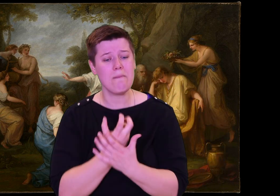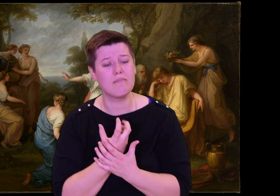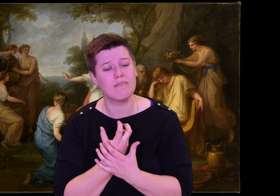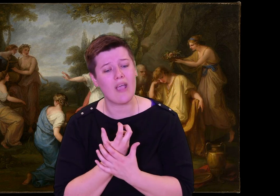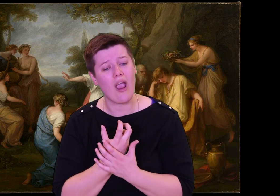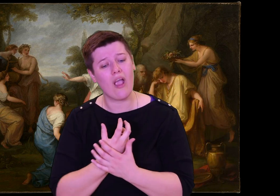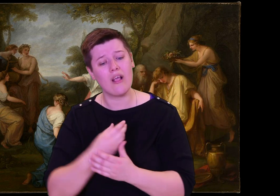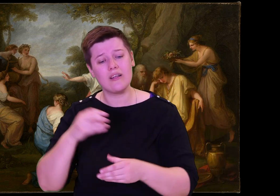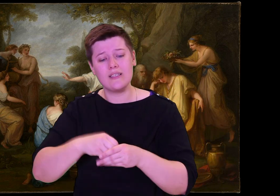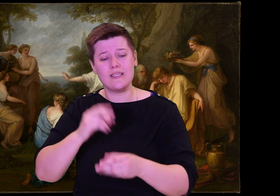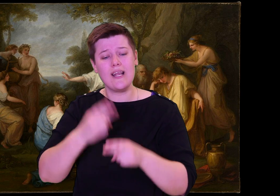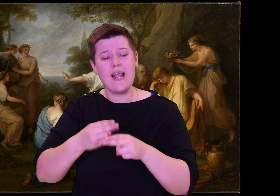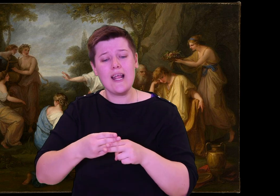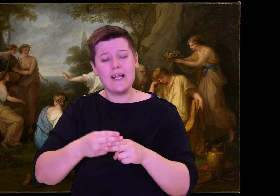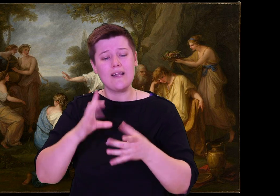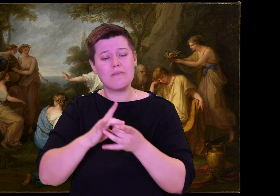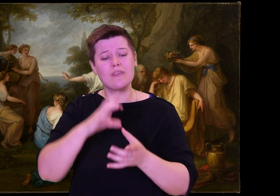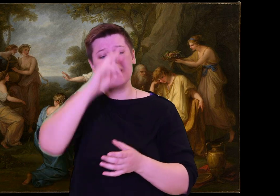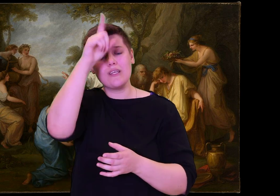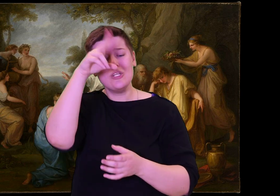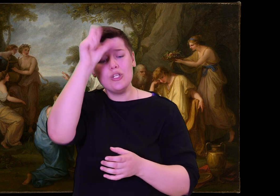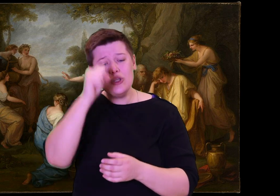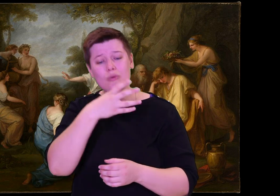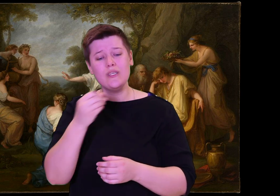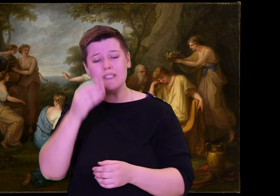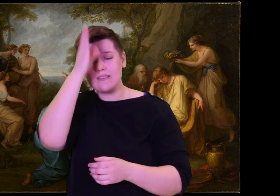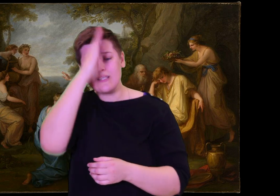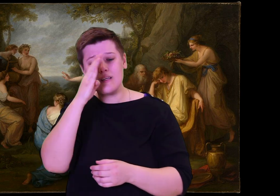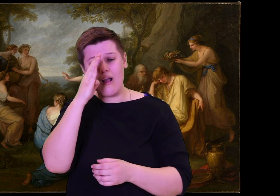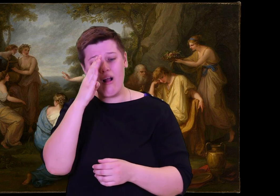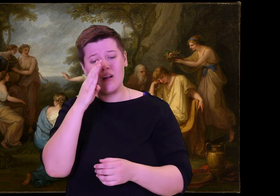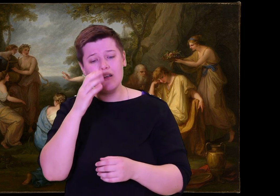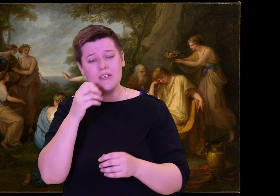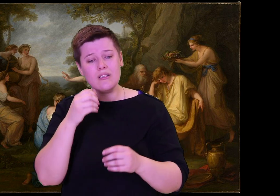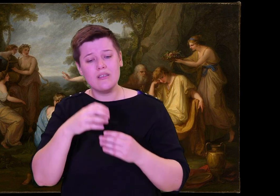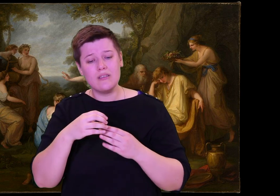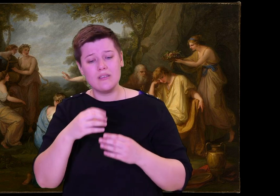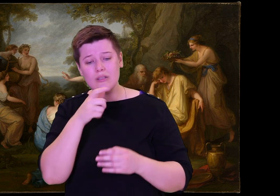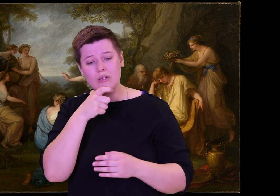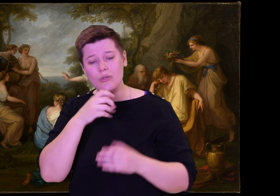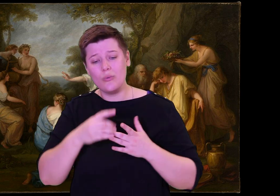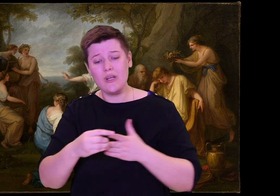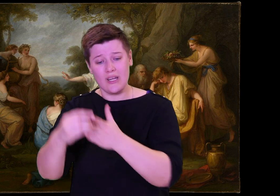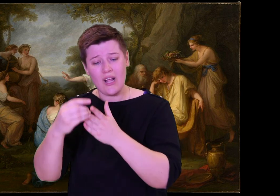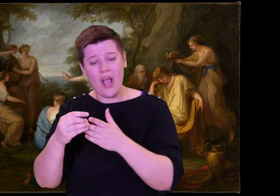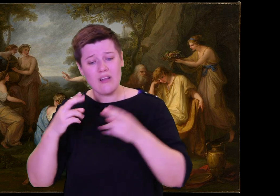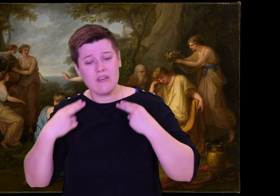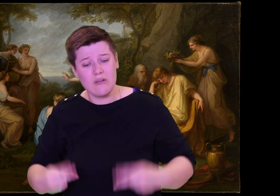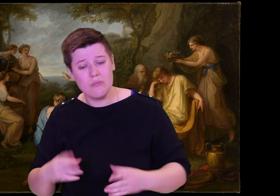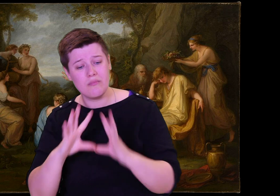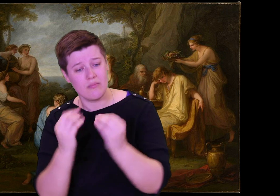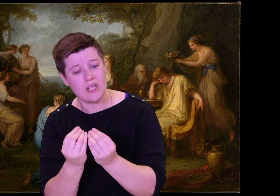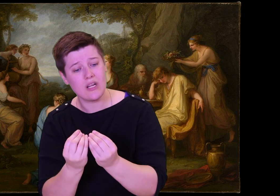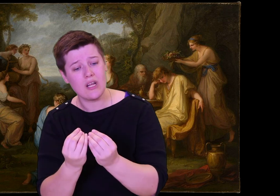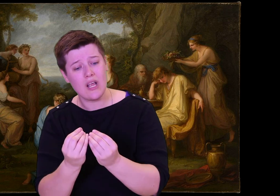I cannot fight against them; I would be useless. I have had no training.